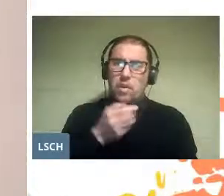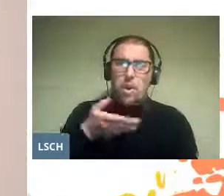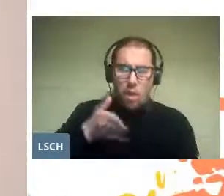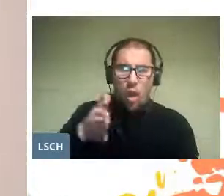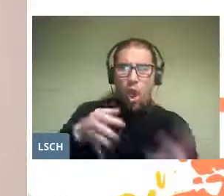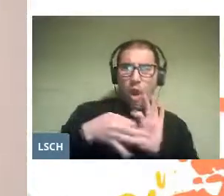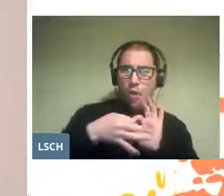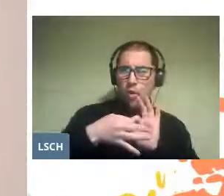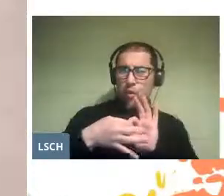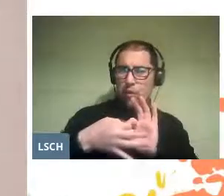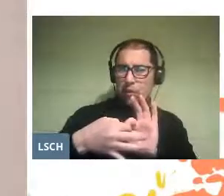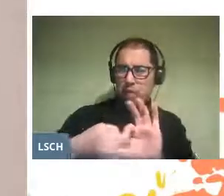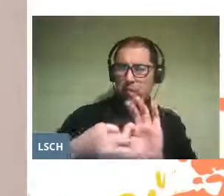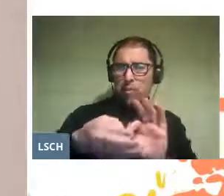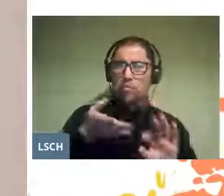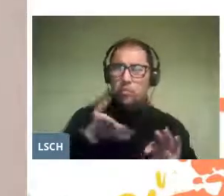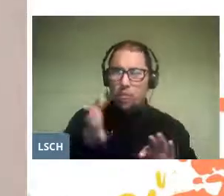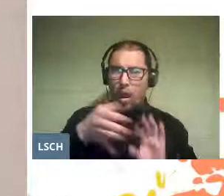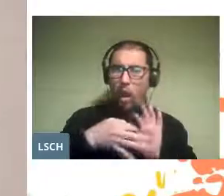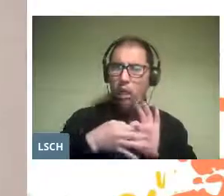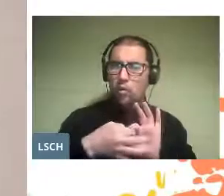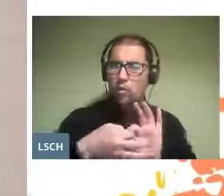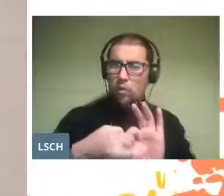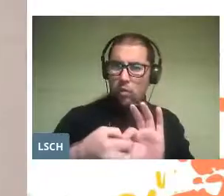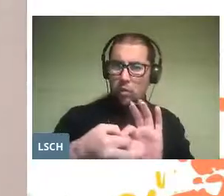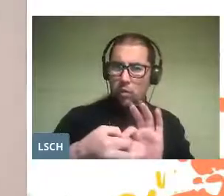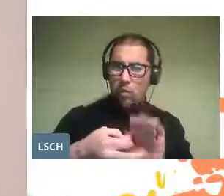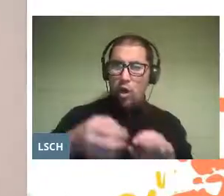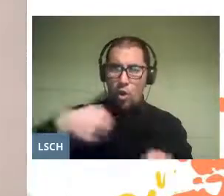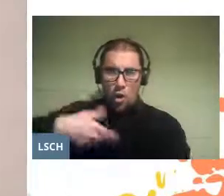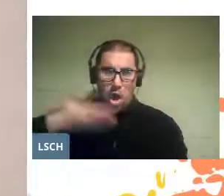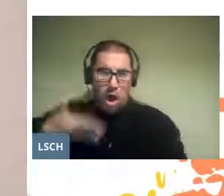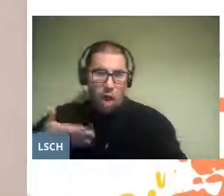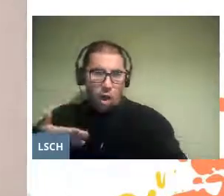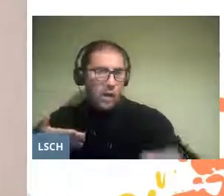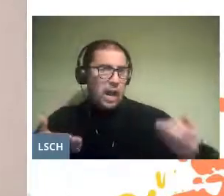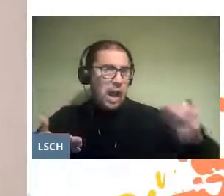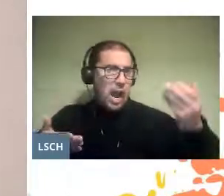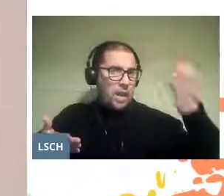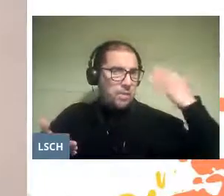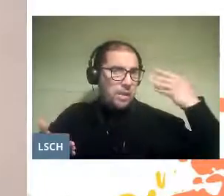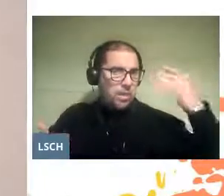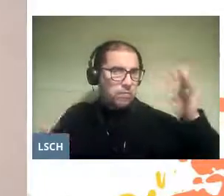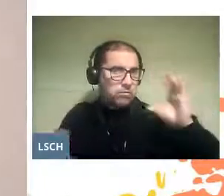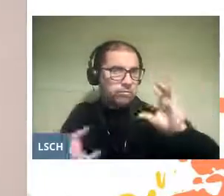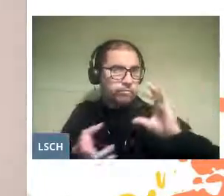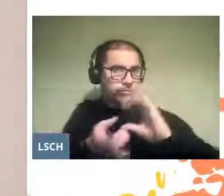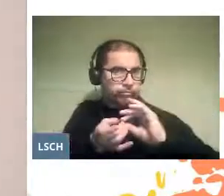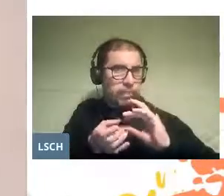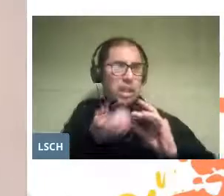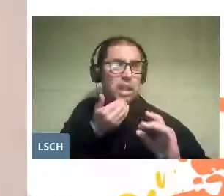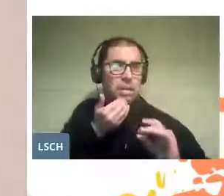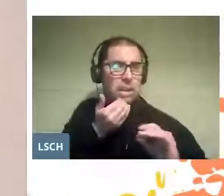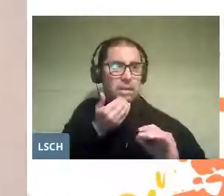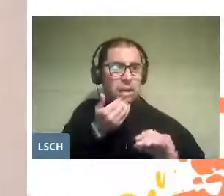between those contexts and ours, while we can enjoy the so loved music,